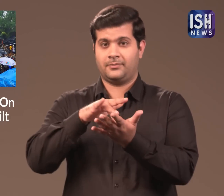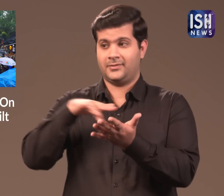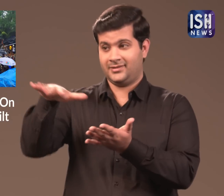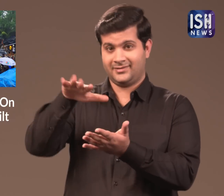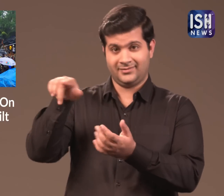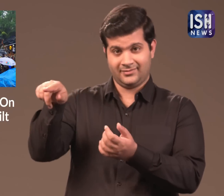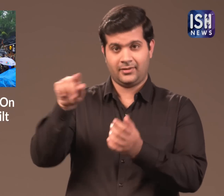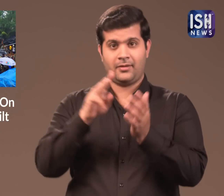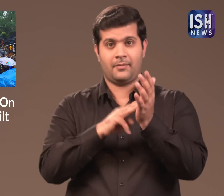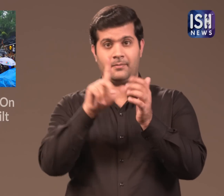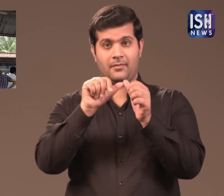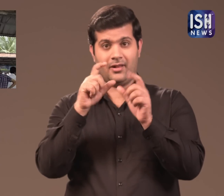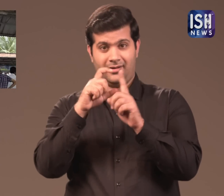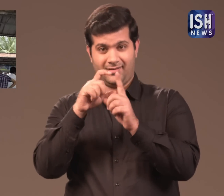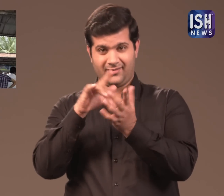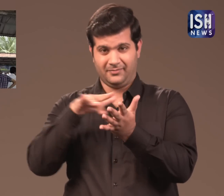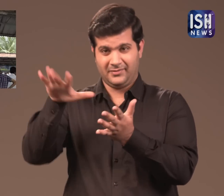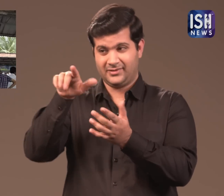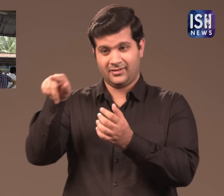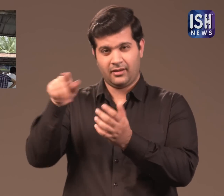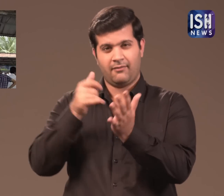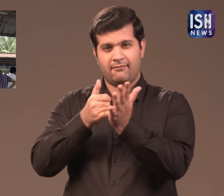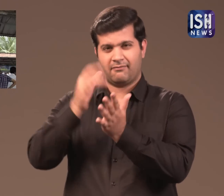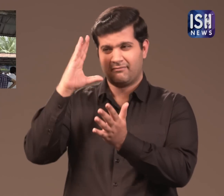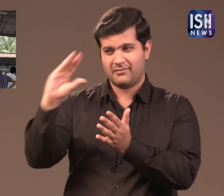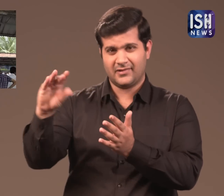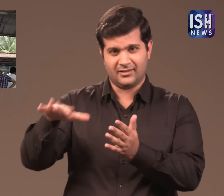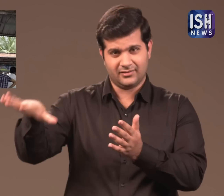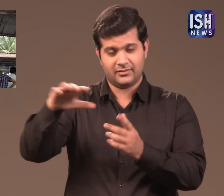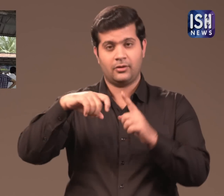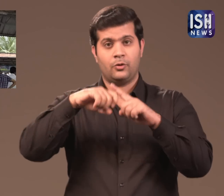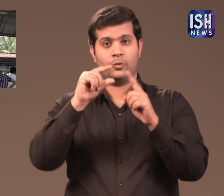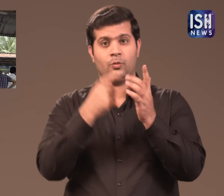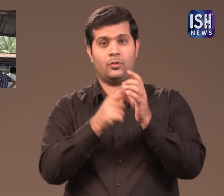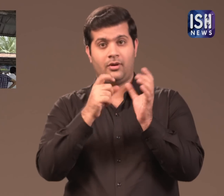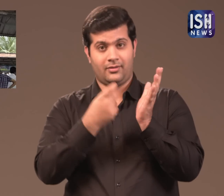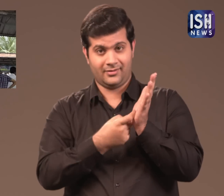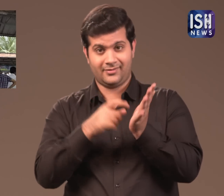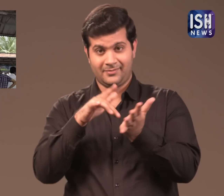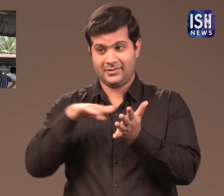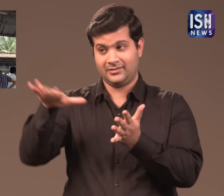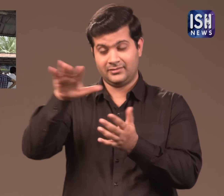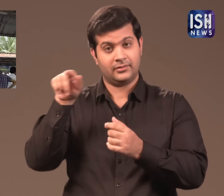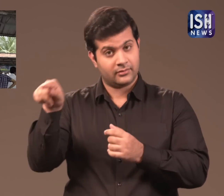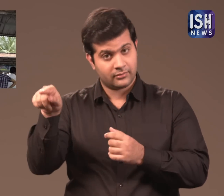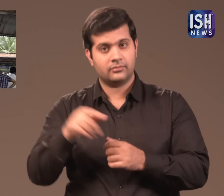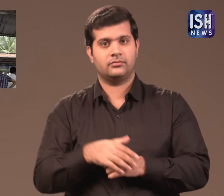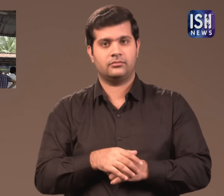In the Kurar village in Malad,